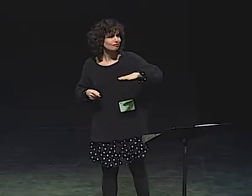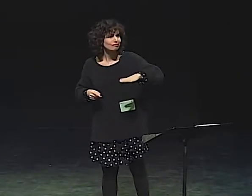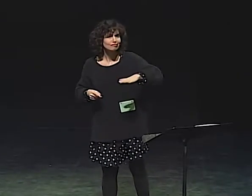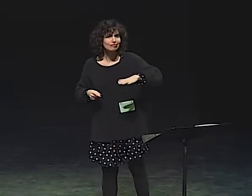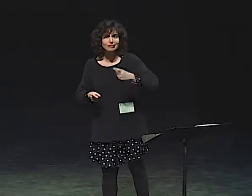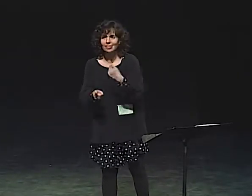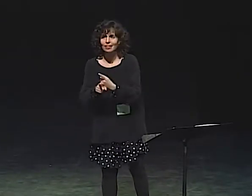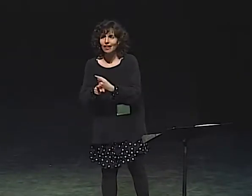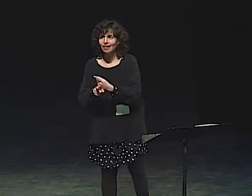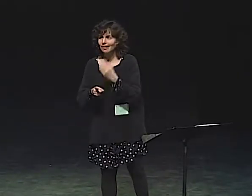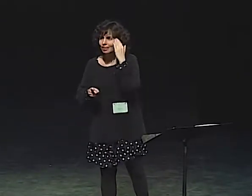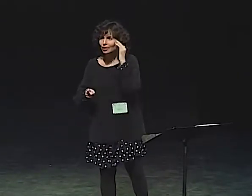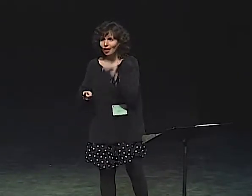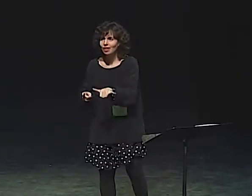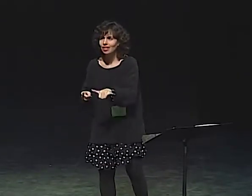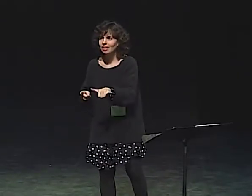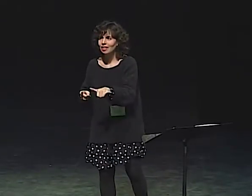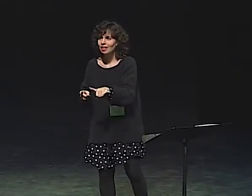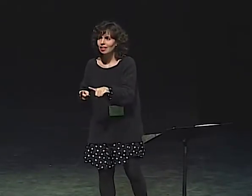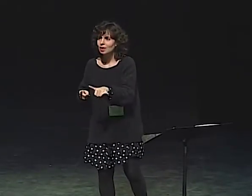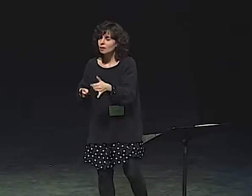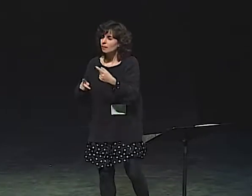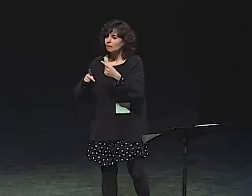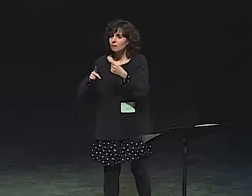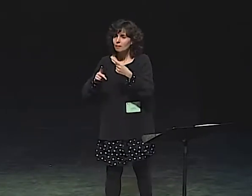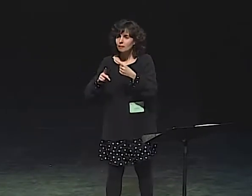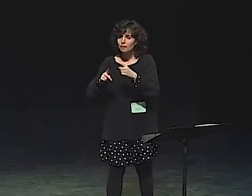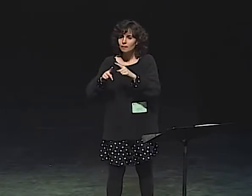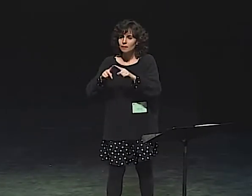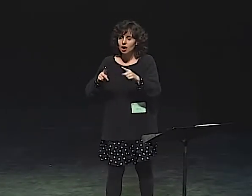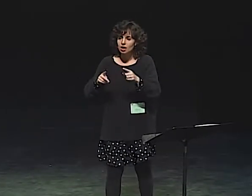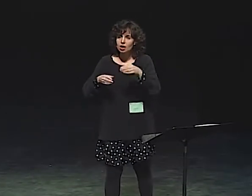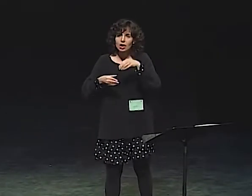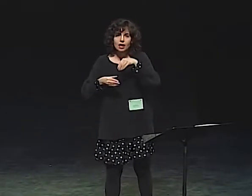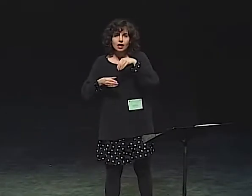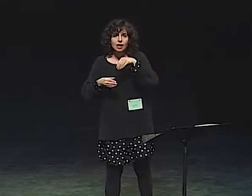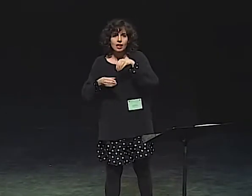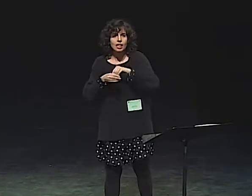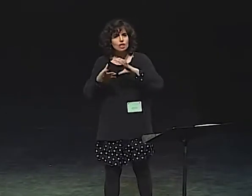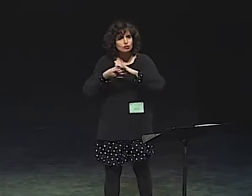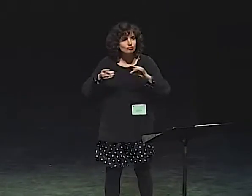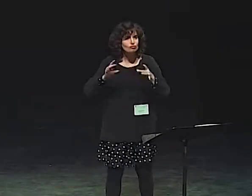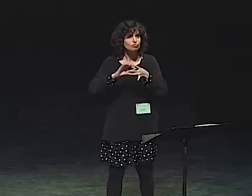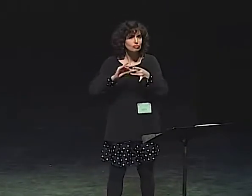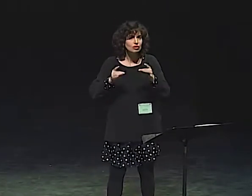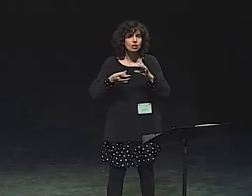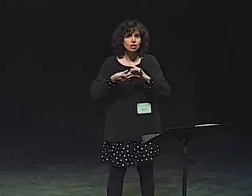YOU KNOW THAT IT'S NOT A REAL LITTLE KID THAT'S WALKING AROUND IN THE WORLD. YOU KNOW THAT.